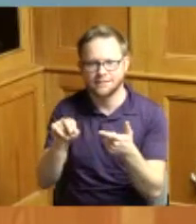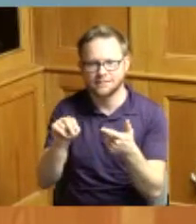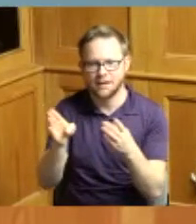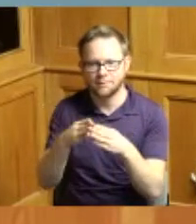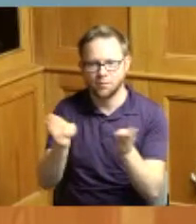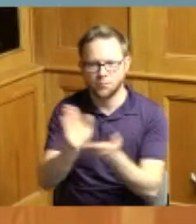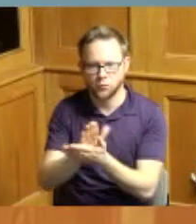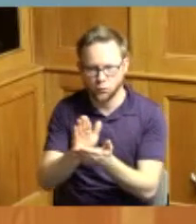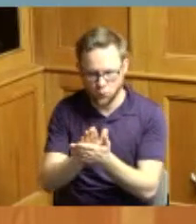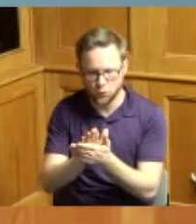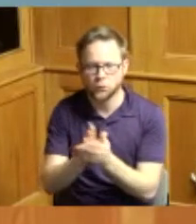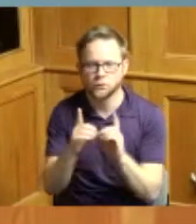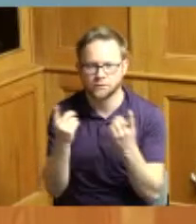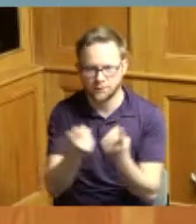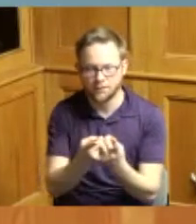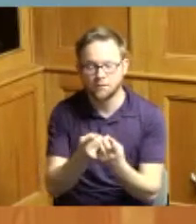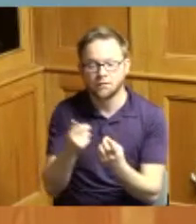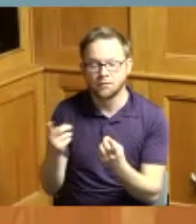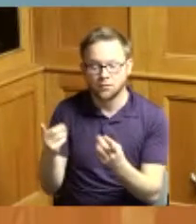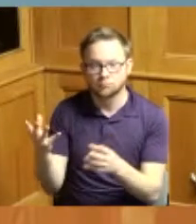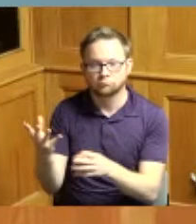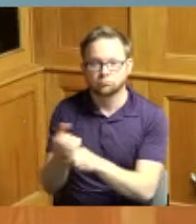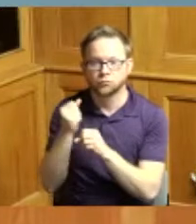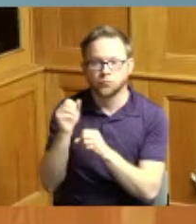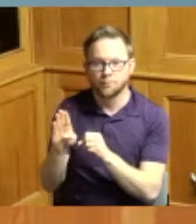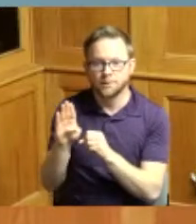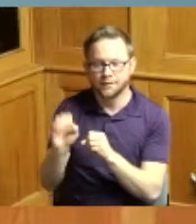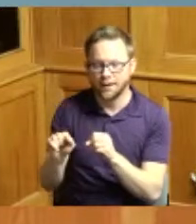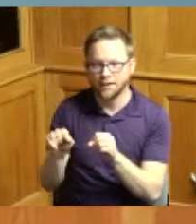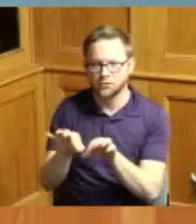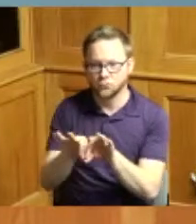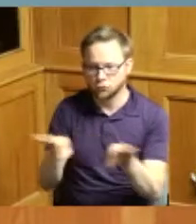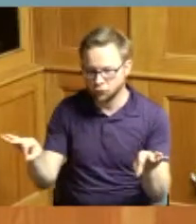and whereas she earned a bachelor's of science degree in journalism from the